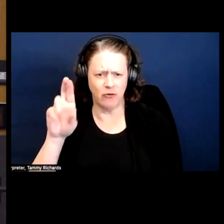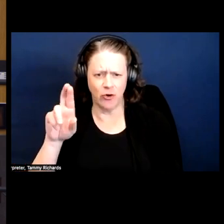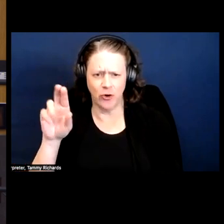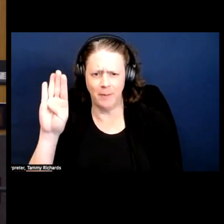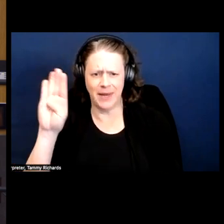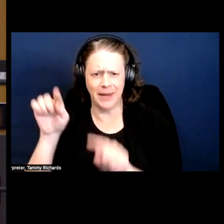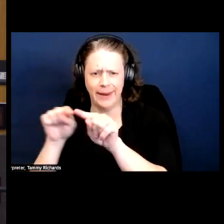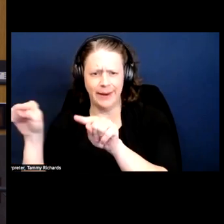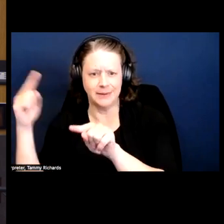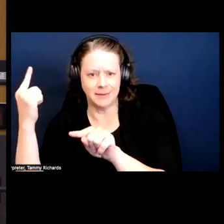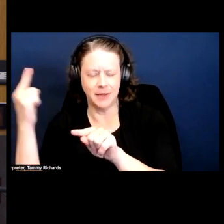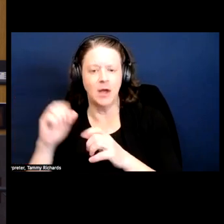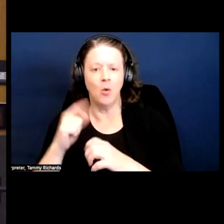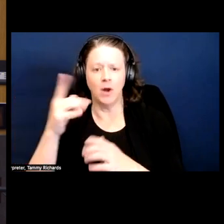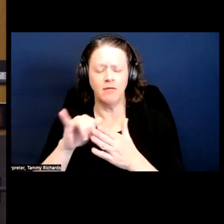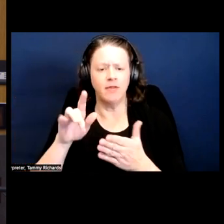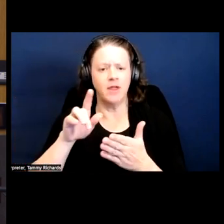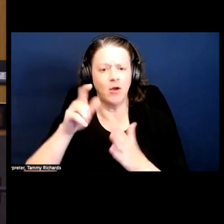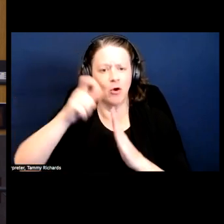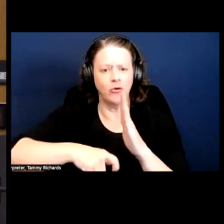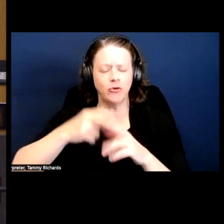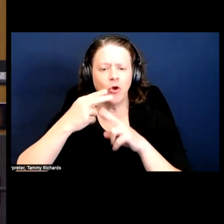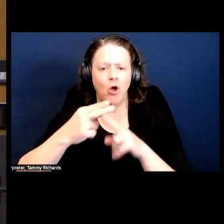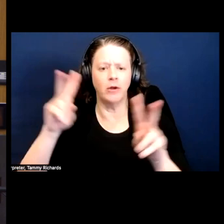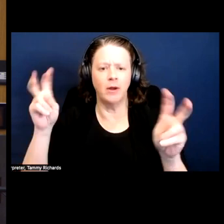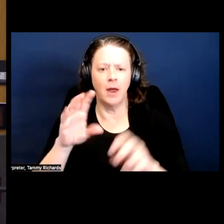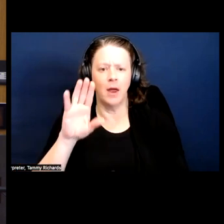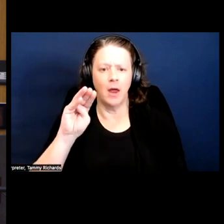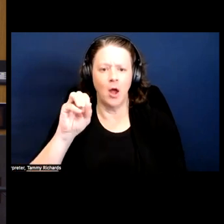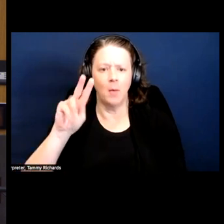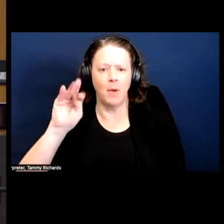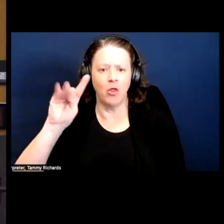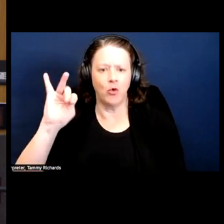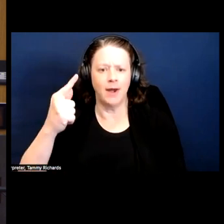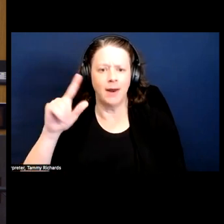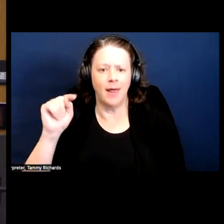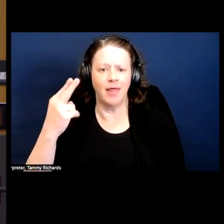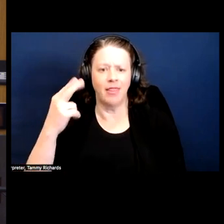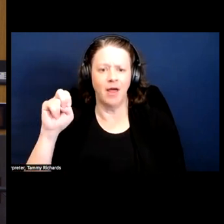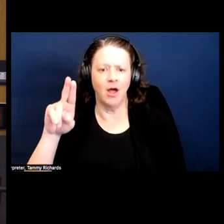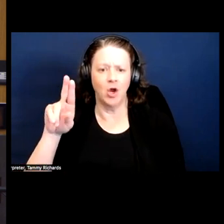know, one of the articles is mothering the useless, in scare quotes, and there are folks